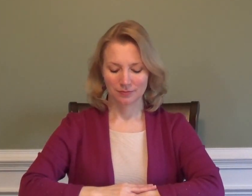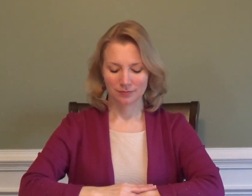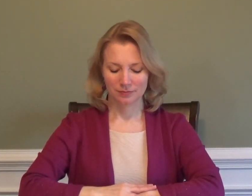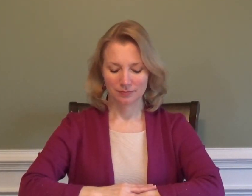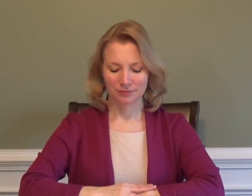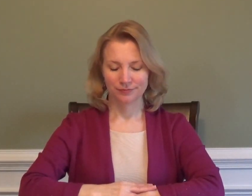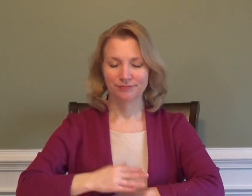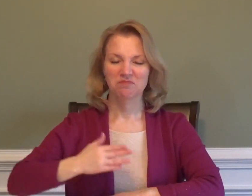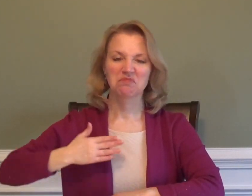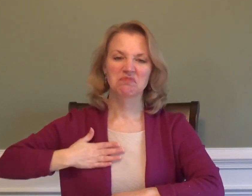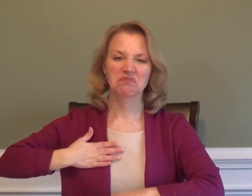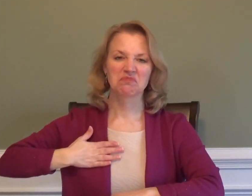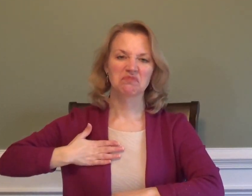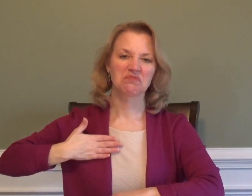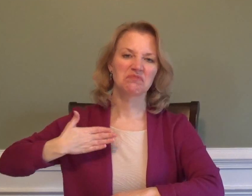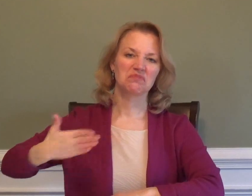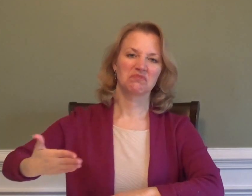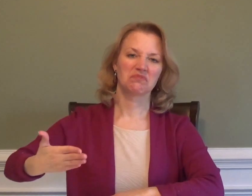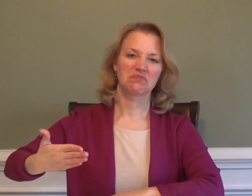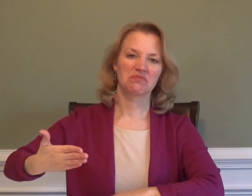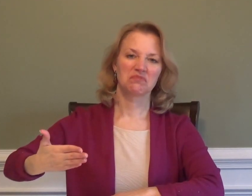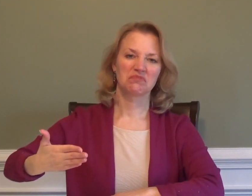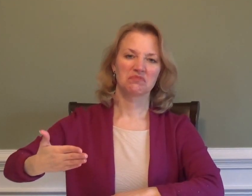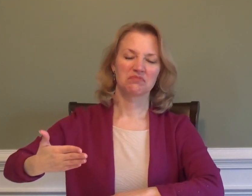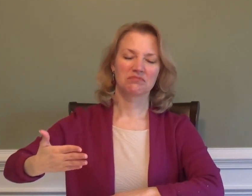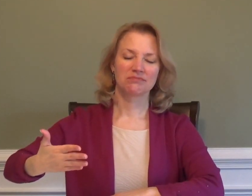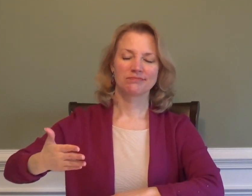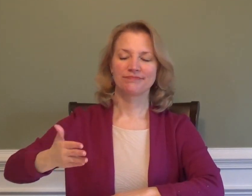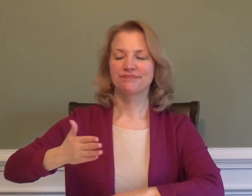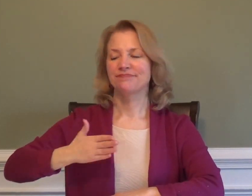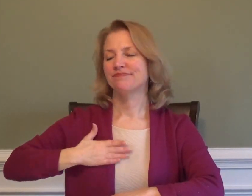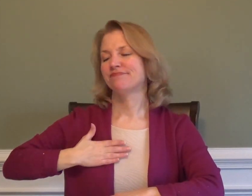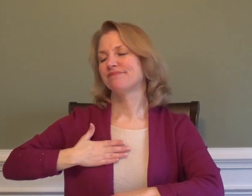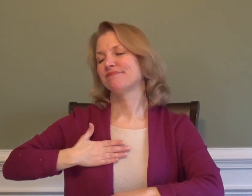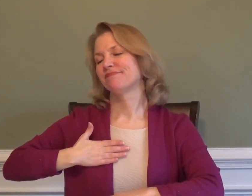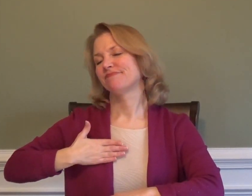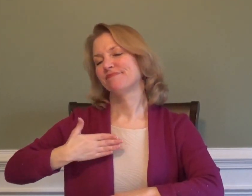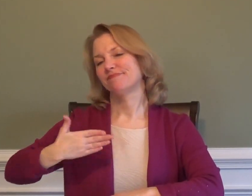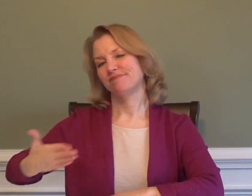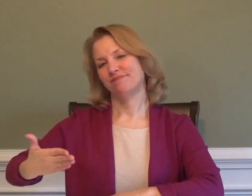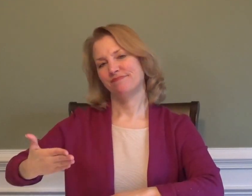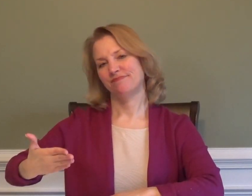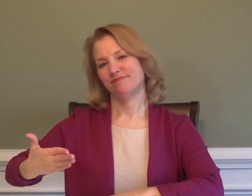GIVE-IN-TO